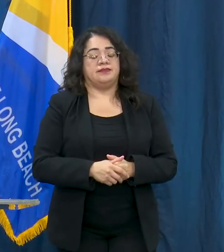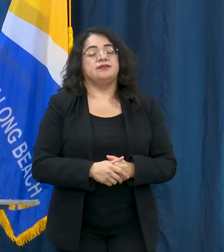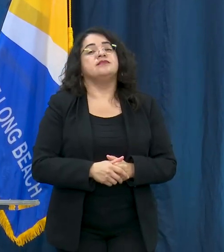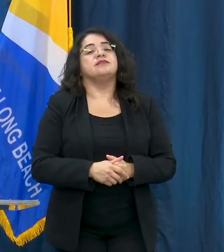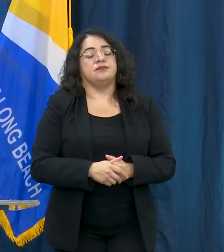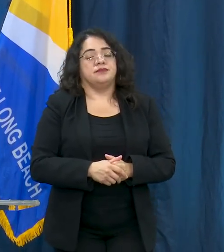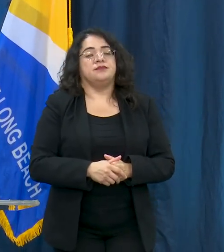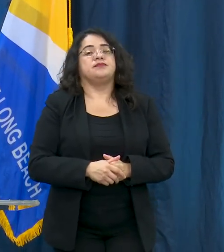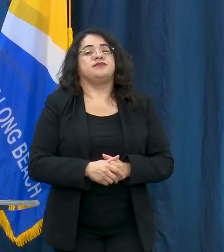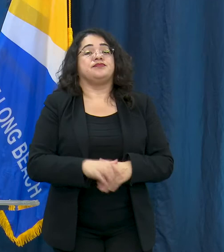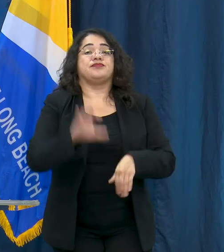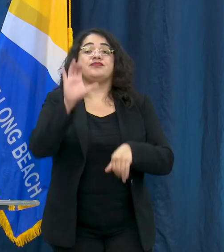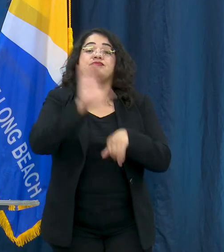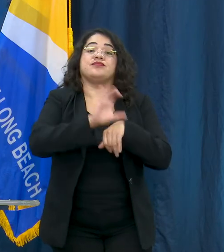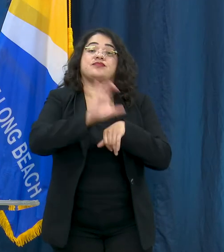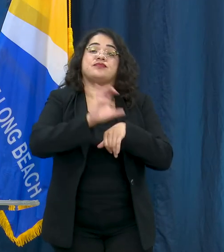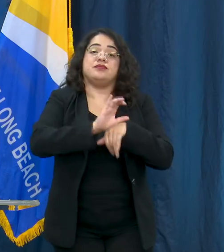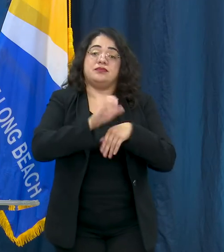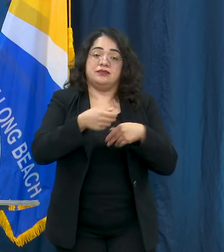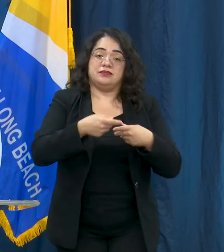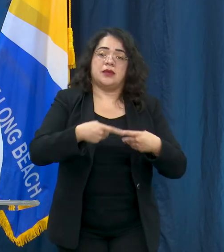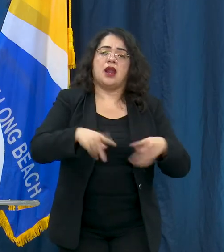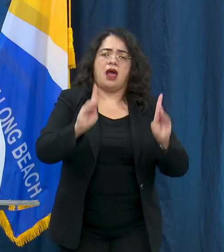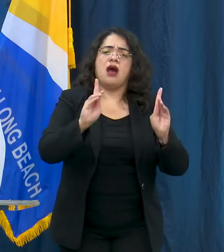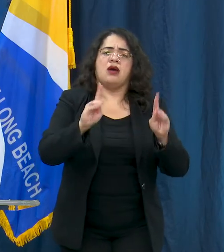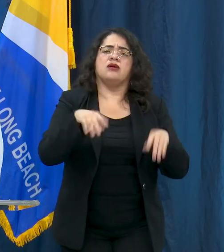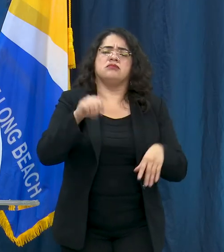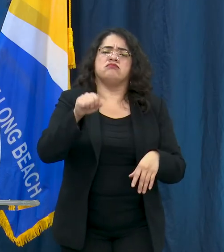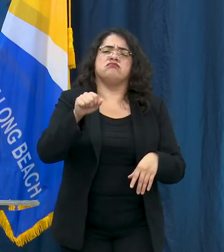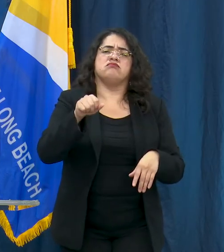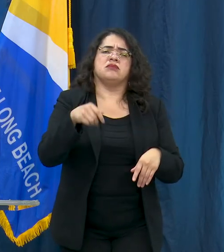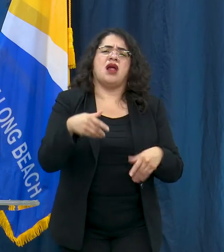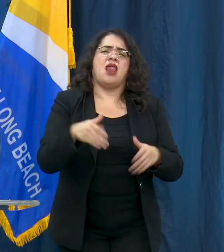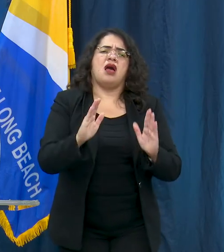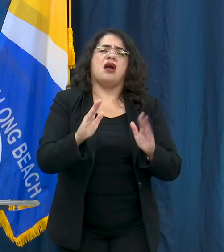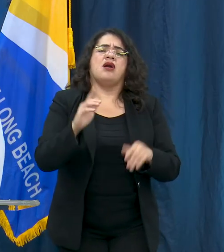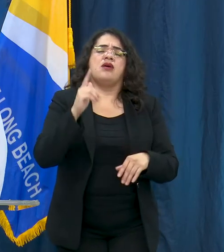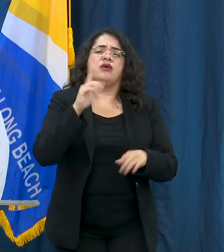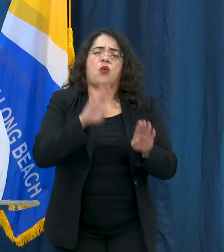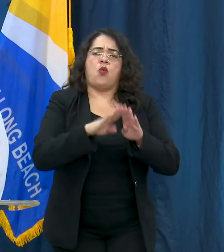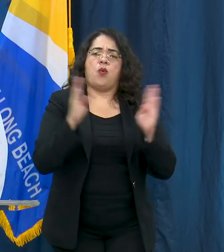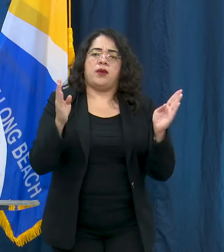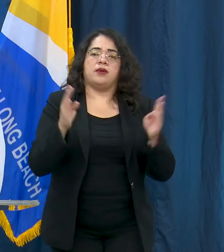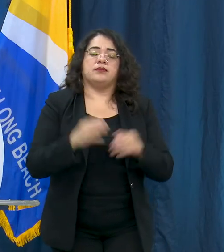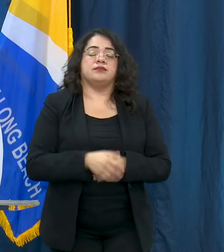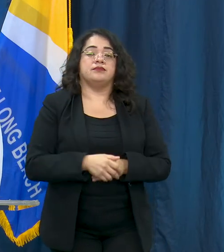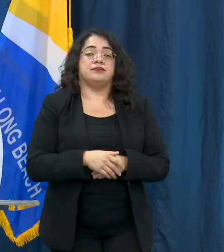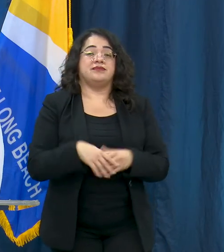churches are allowed. To get into the details i would